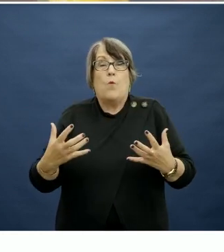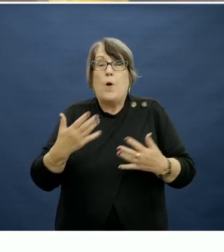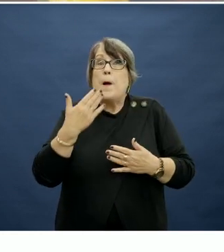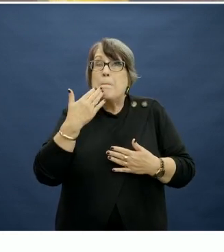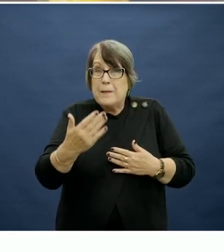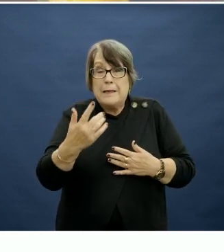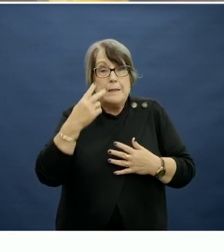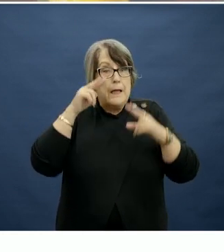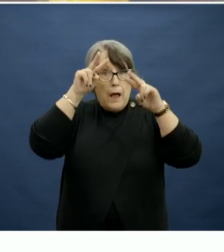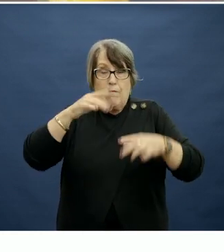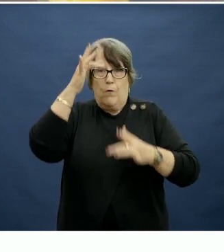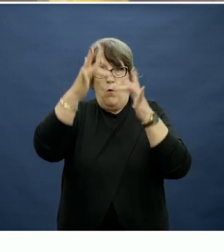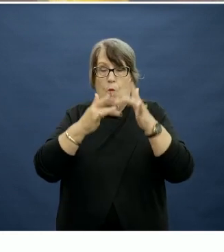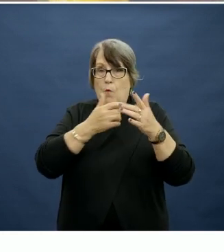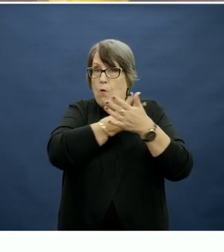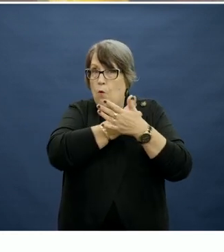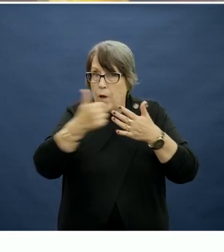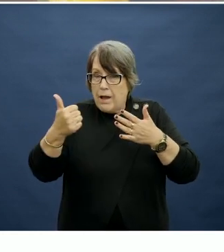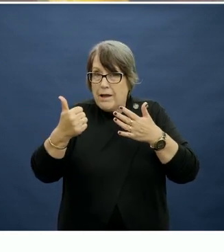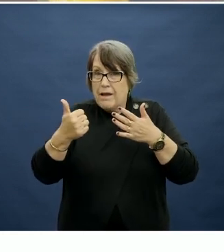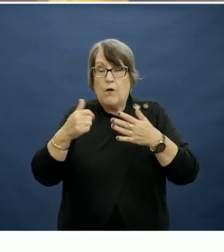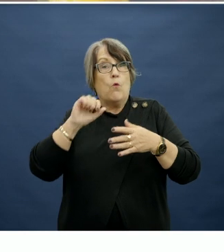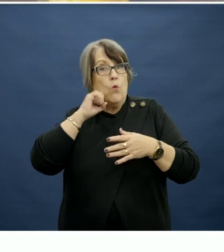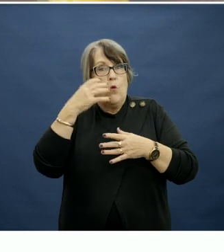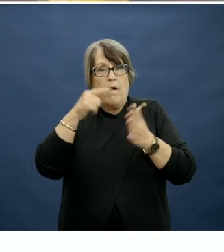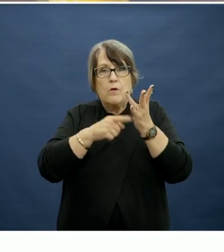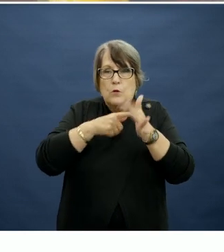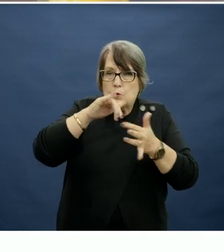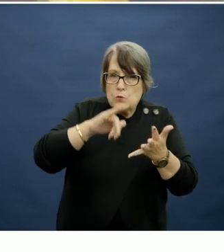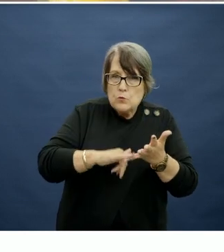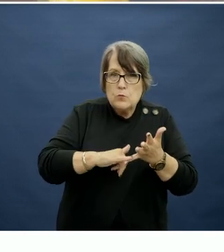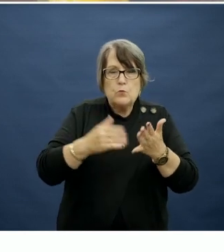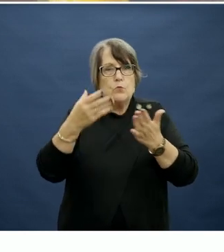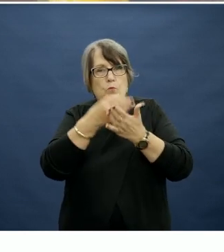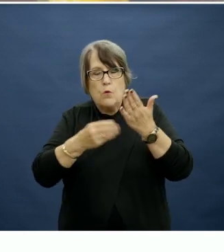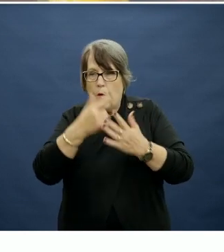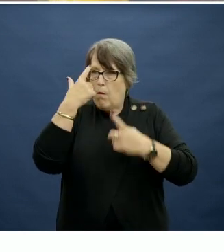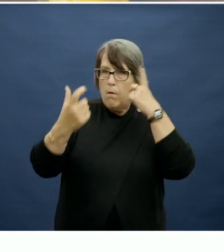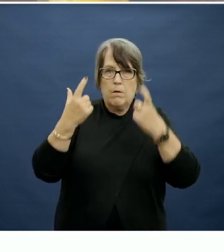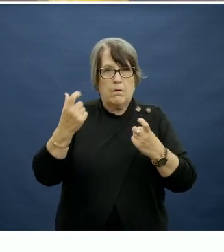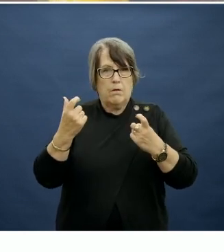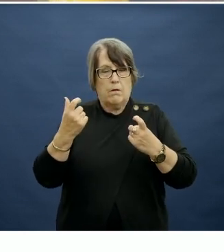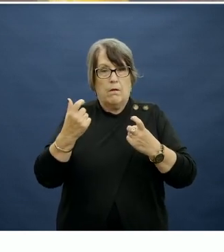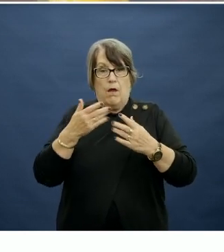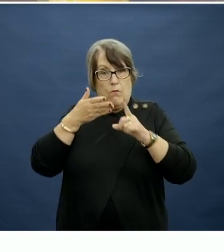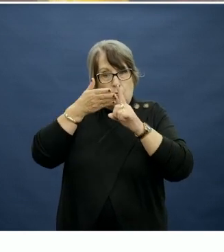out the website regularly as a collection of tools, resources that are relevant to educators,